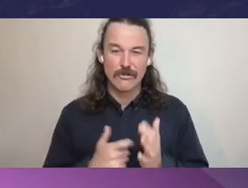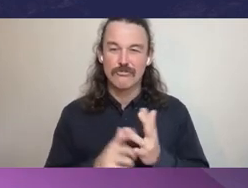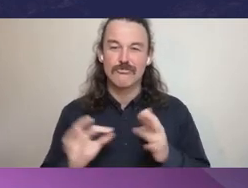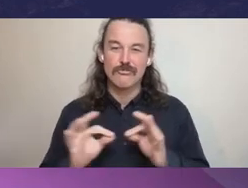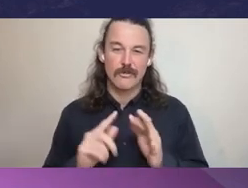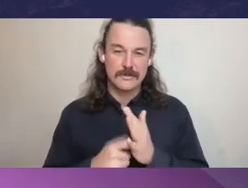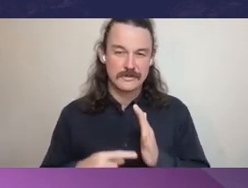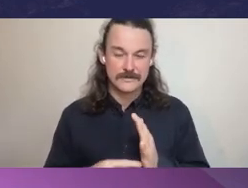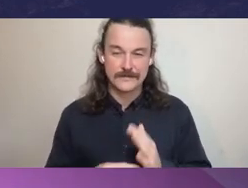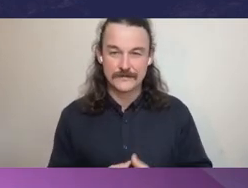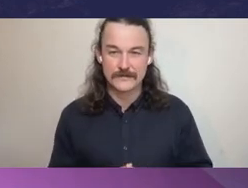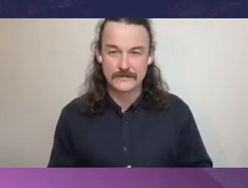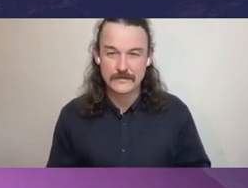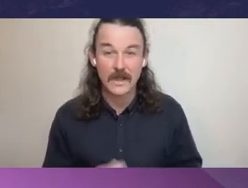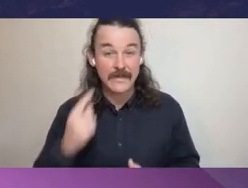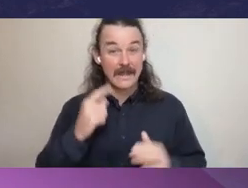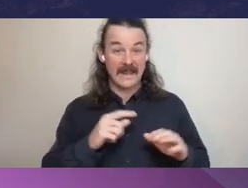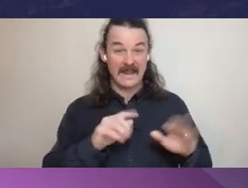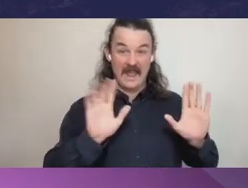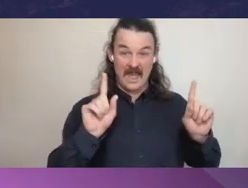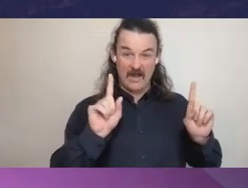trust in government now than there has been for a very long time.